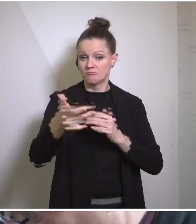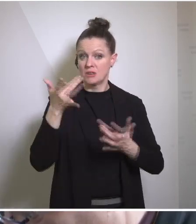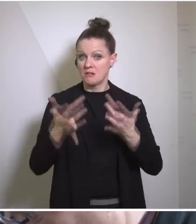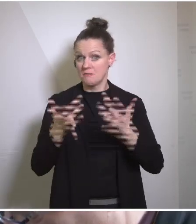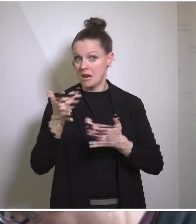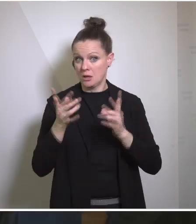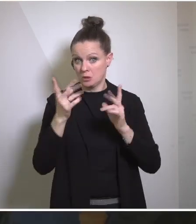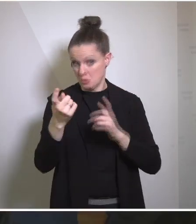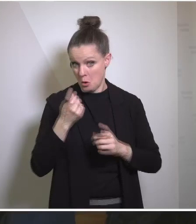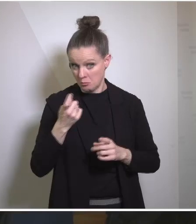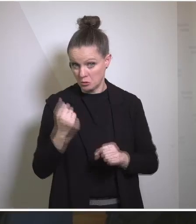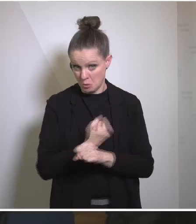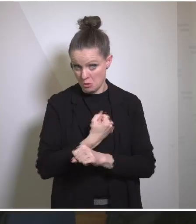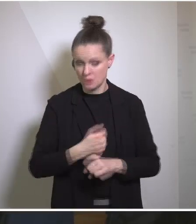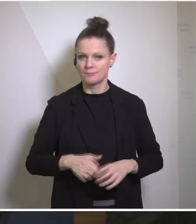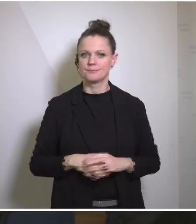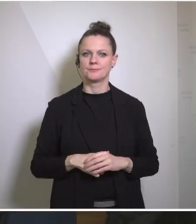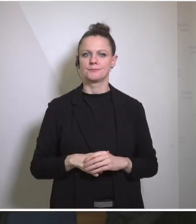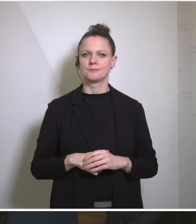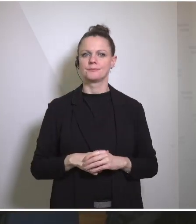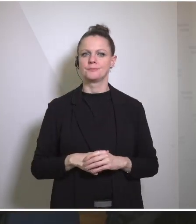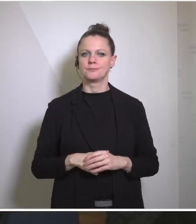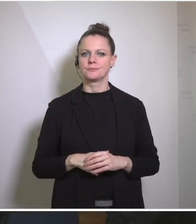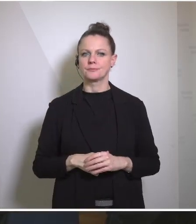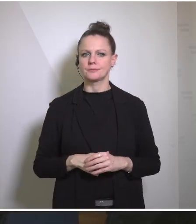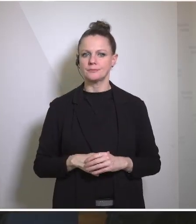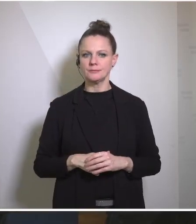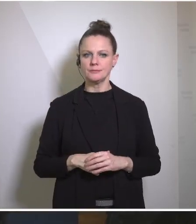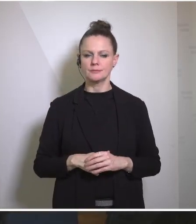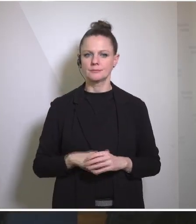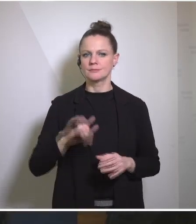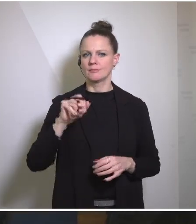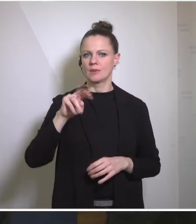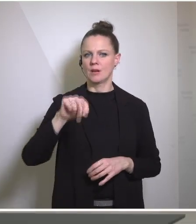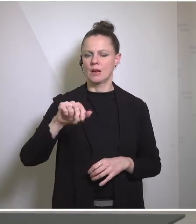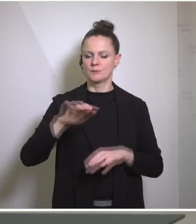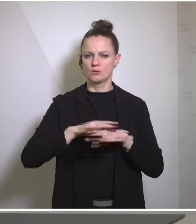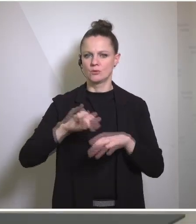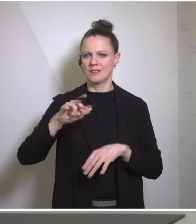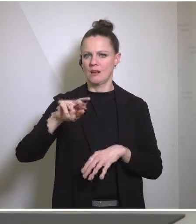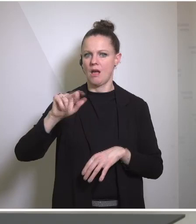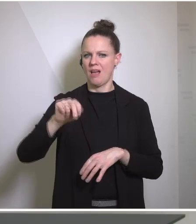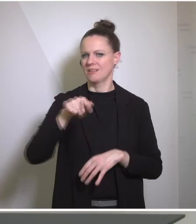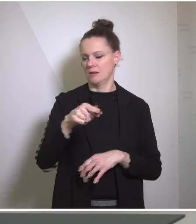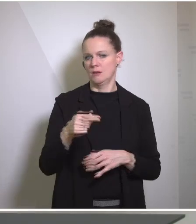Blinken: Michael, with regard to Iran, our message is clear and it's public and it's a message that's